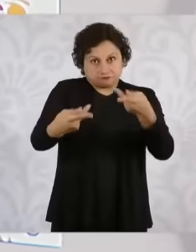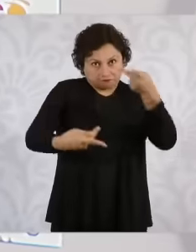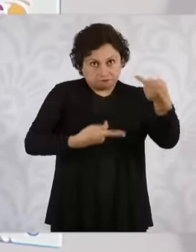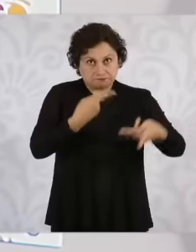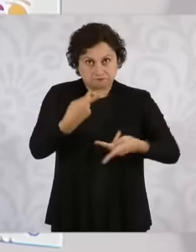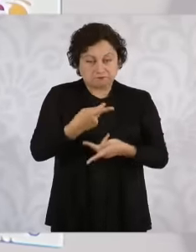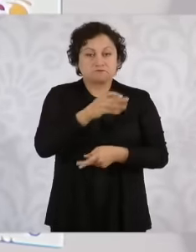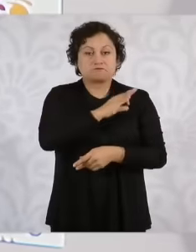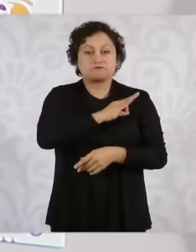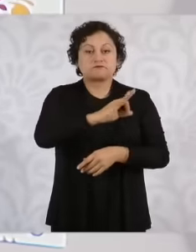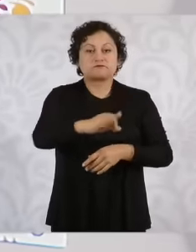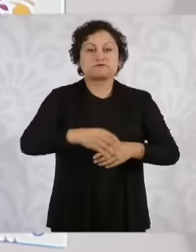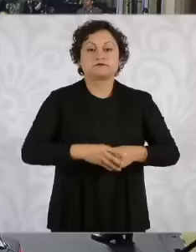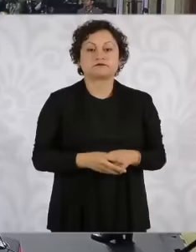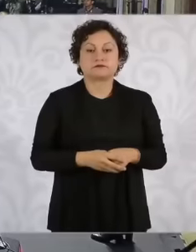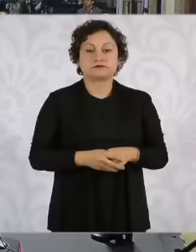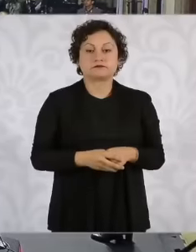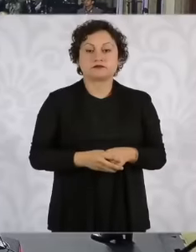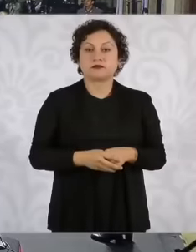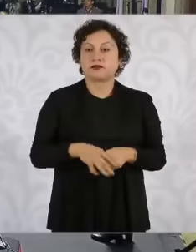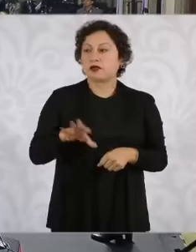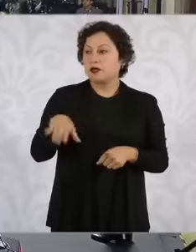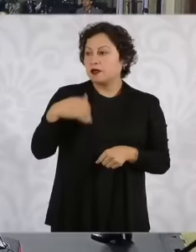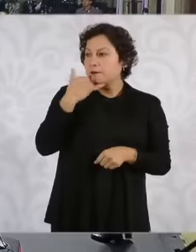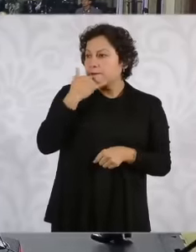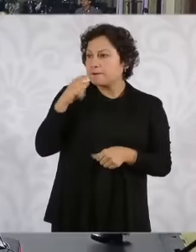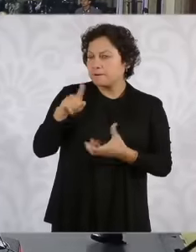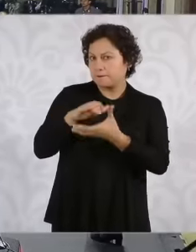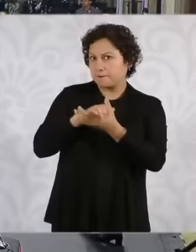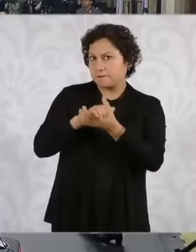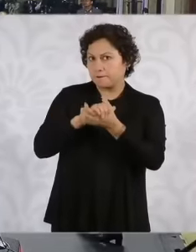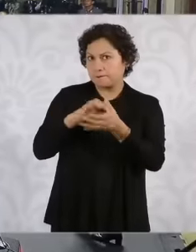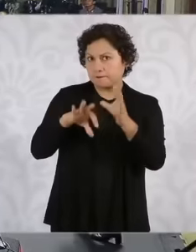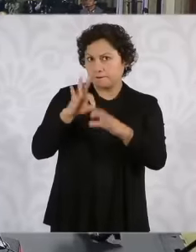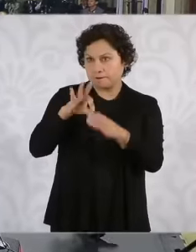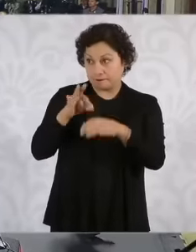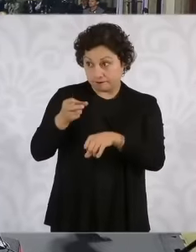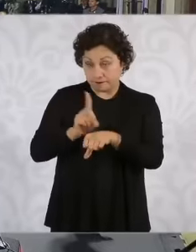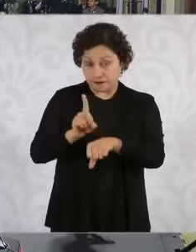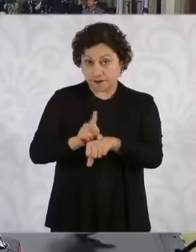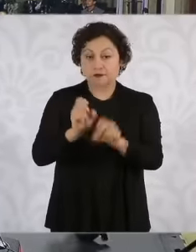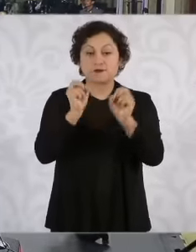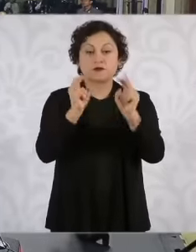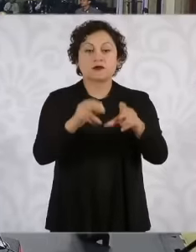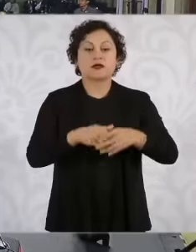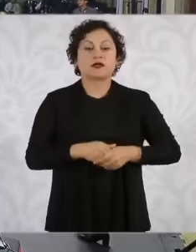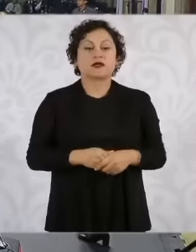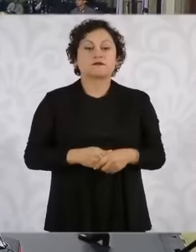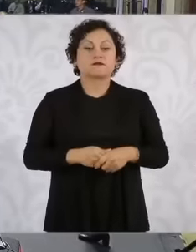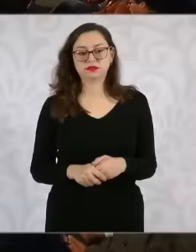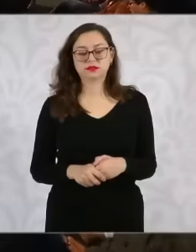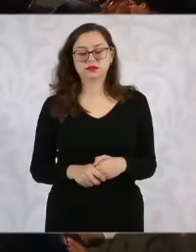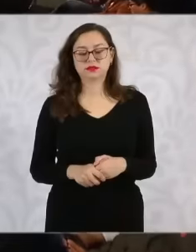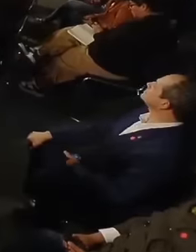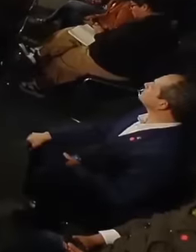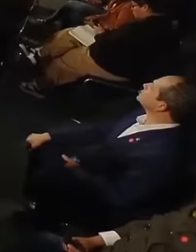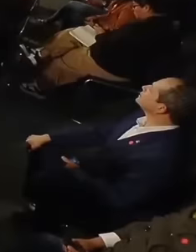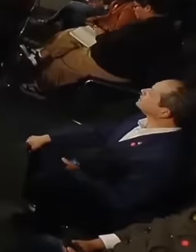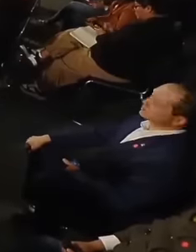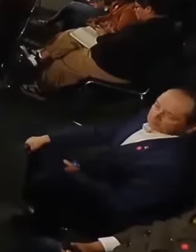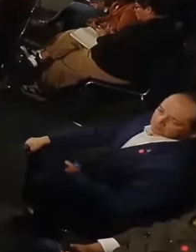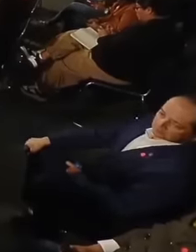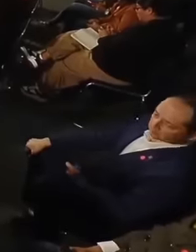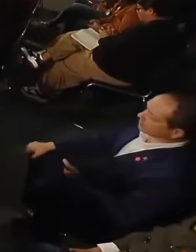again there was a tombola for every day Well let's see here thank you president Reina